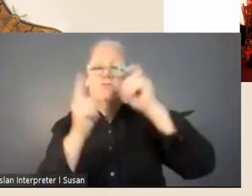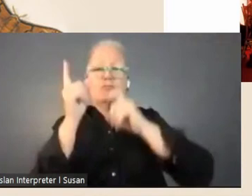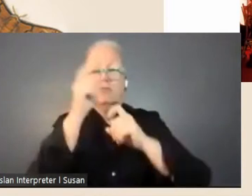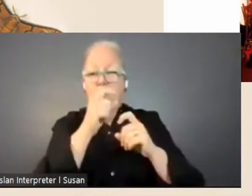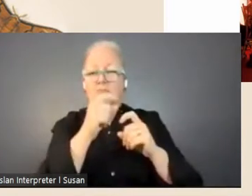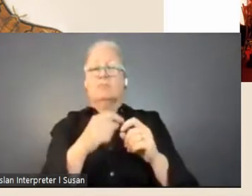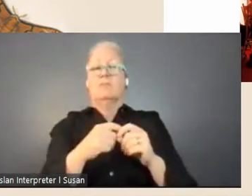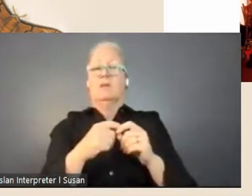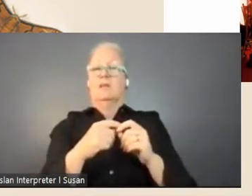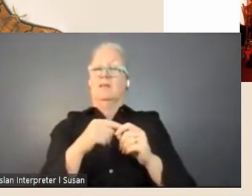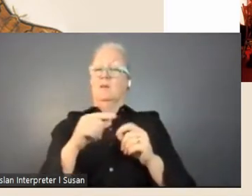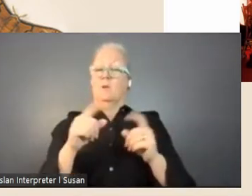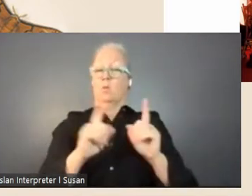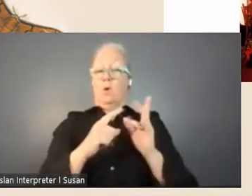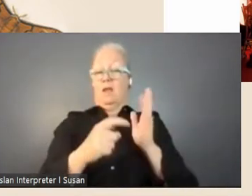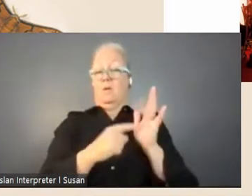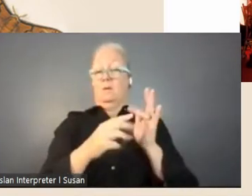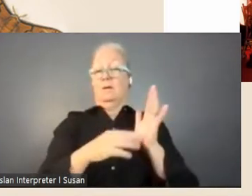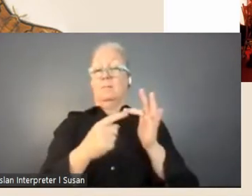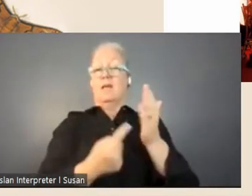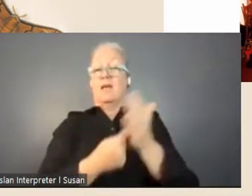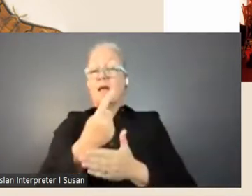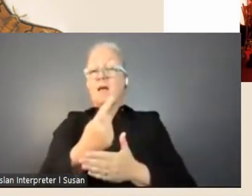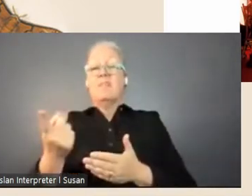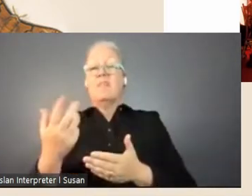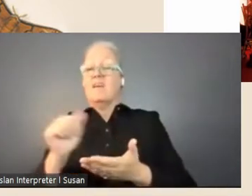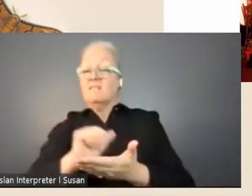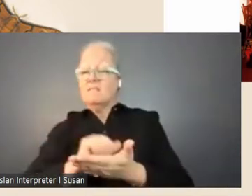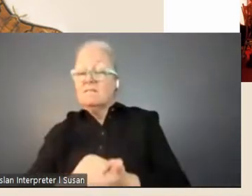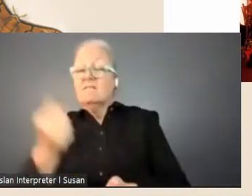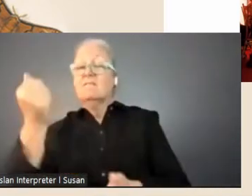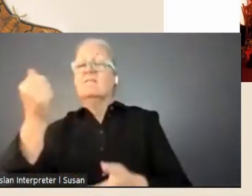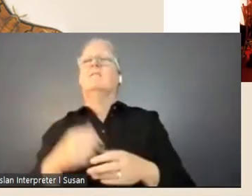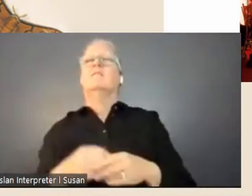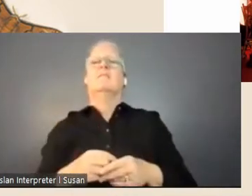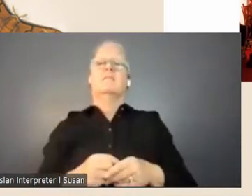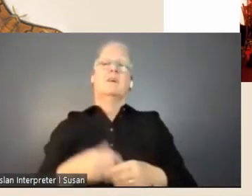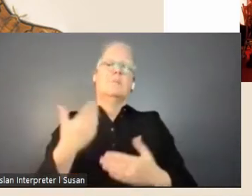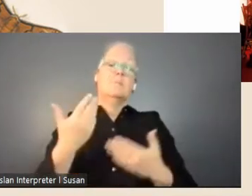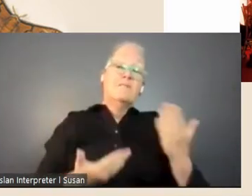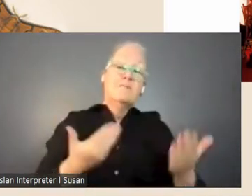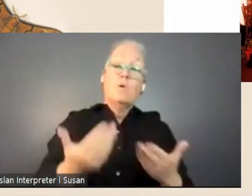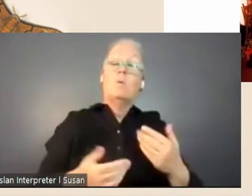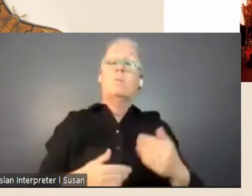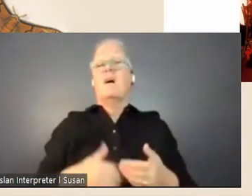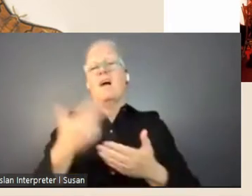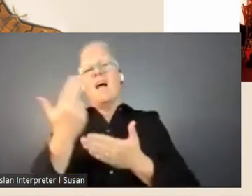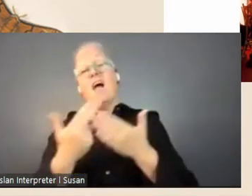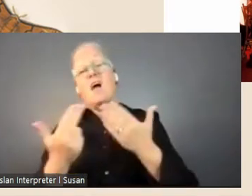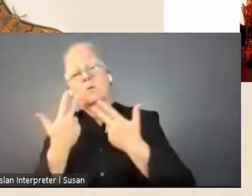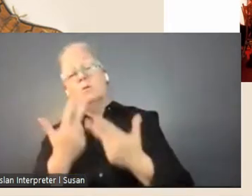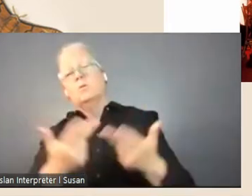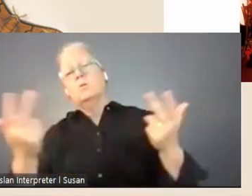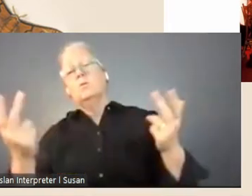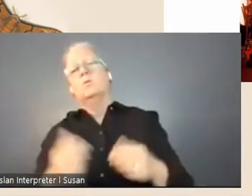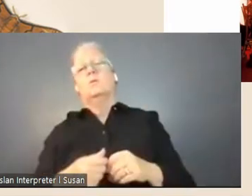included publications, performances, artworks, exhibitions, public lectures, and discussions.